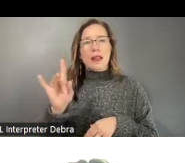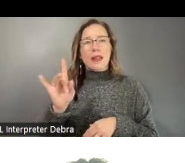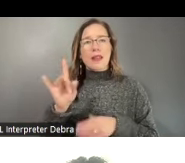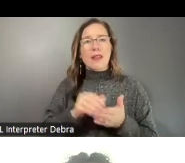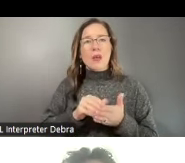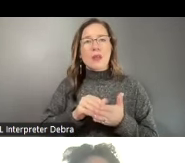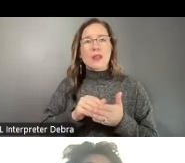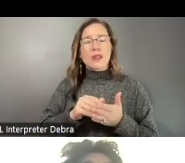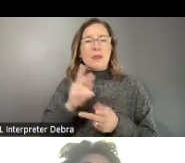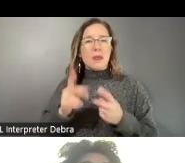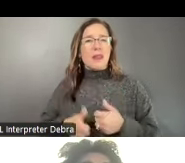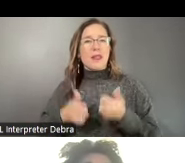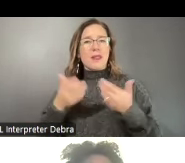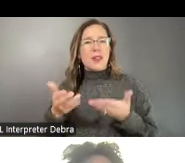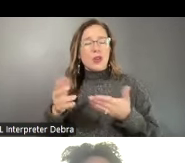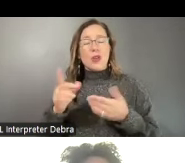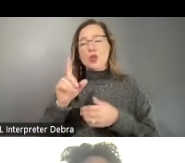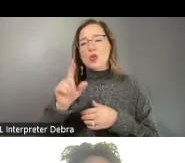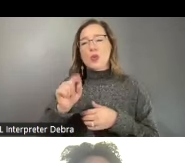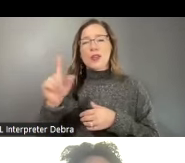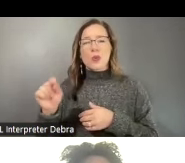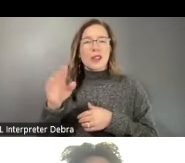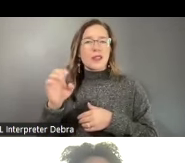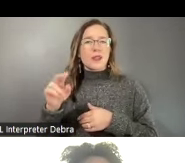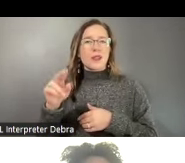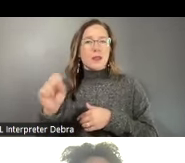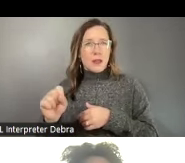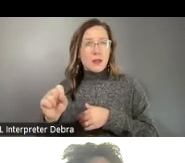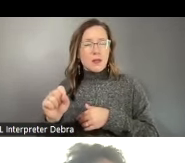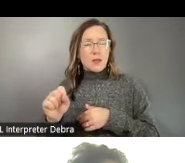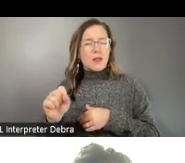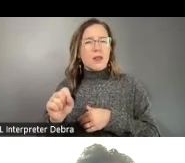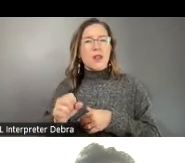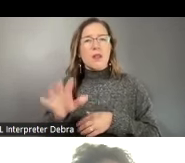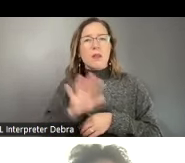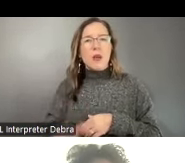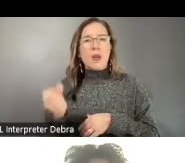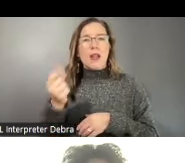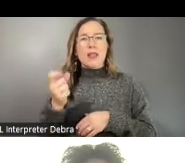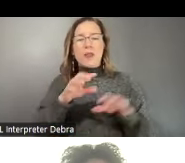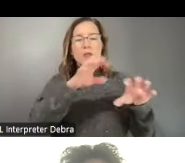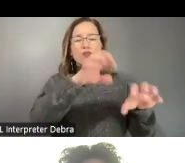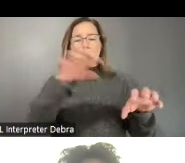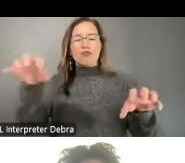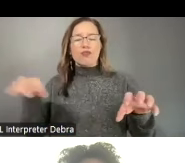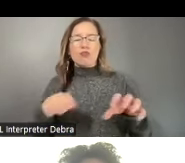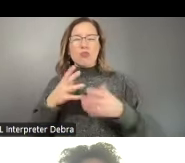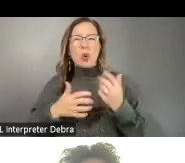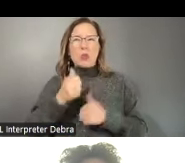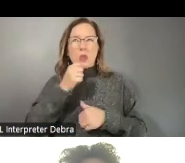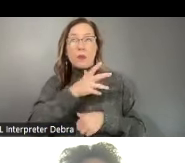as recorded in the 2020 census and consists of 11 wards, mostly rural. Arts and culture are